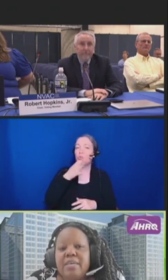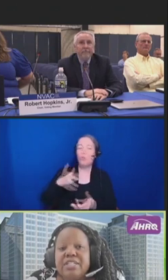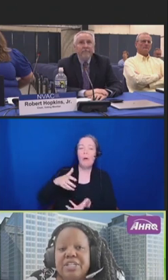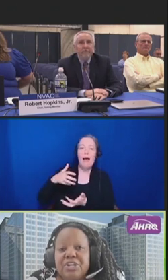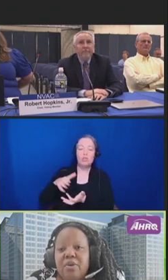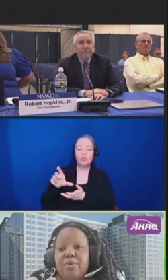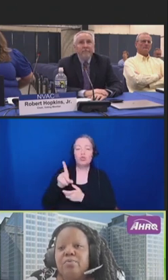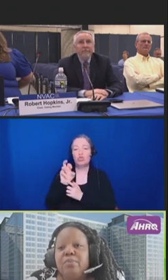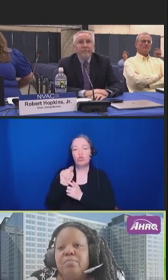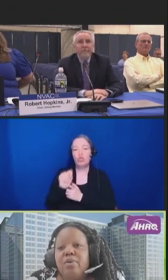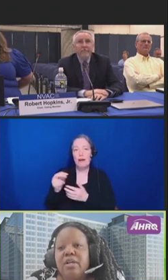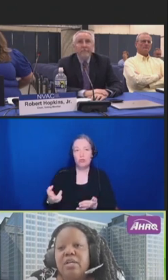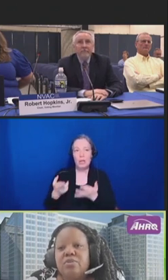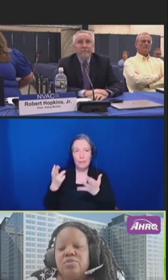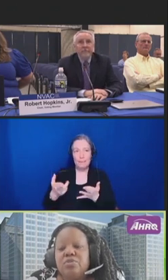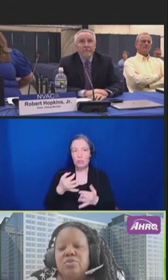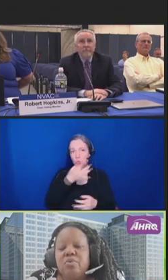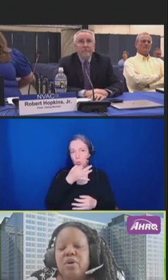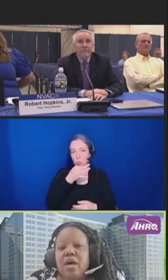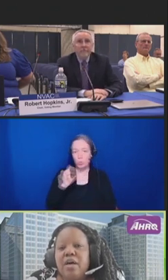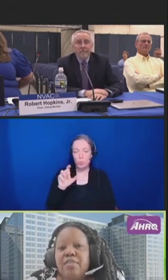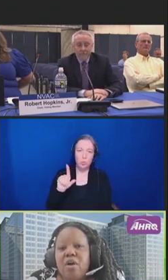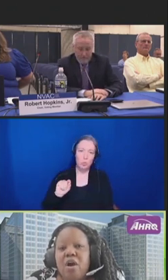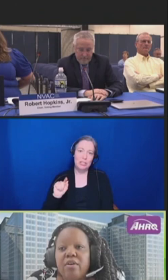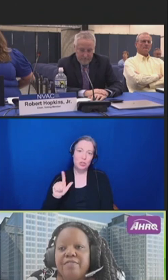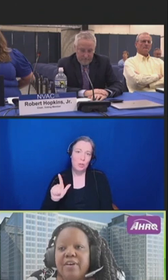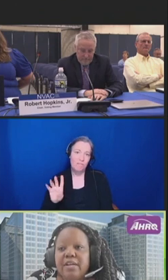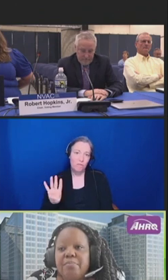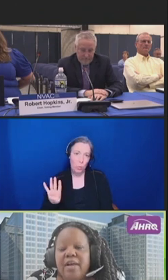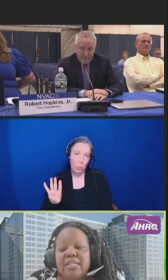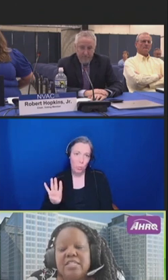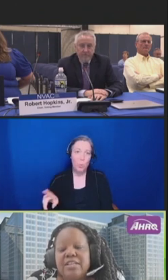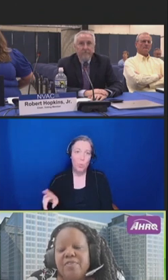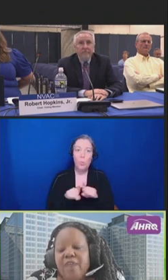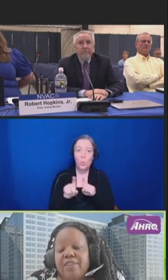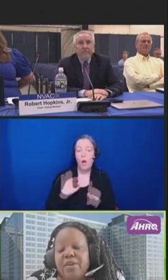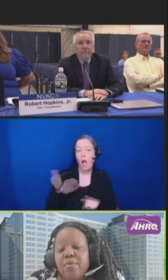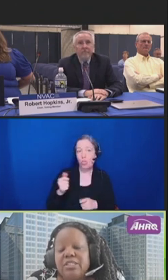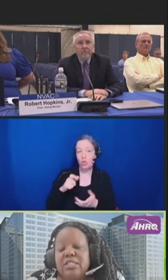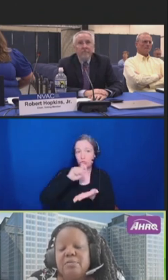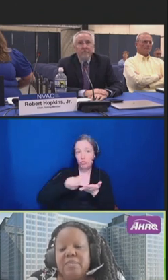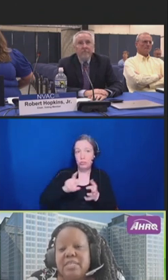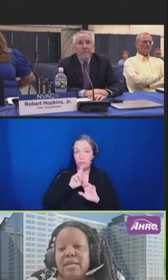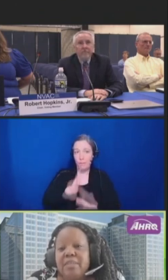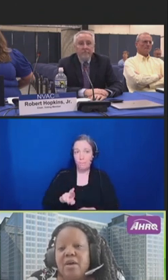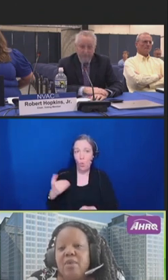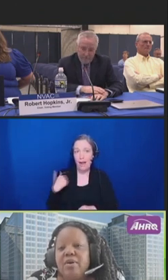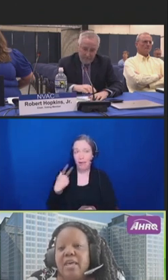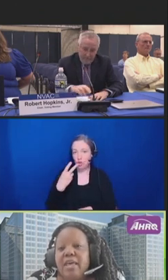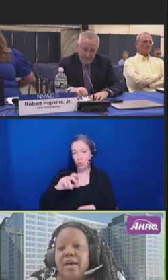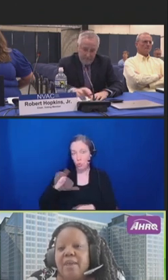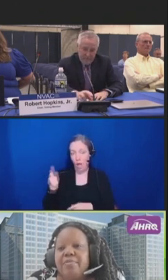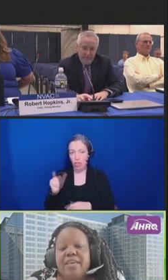In addition, our written report includes two other ARC-funded projects, and if you have any questions, please let me know.